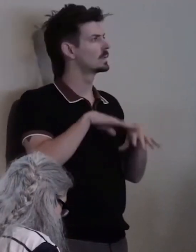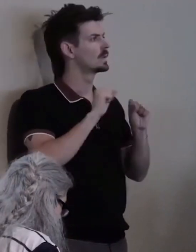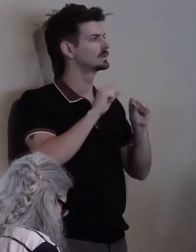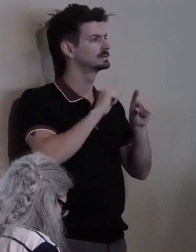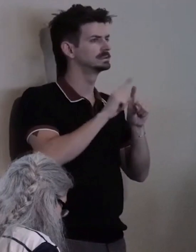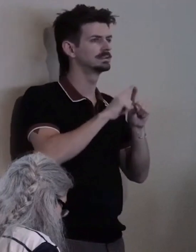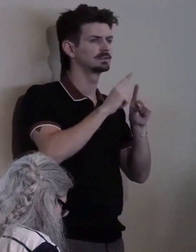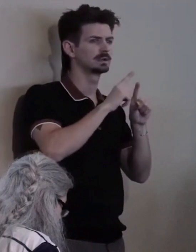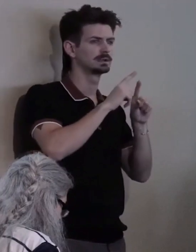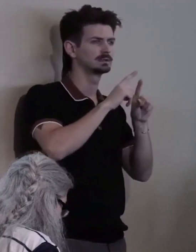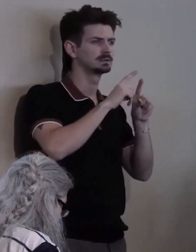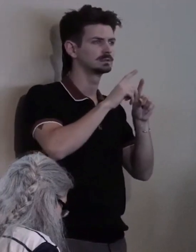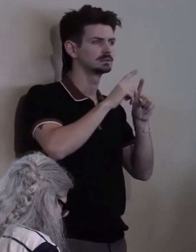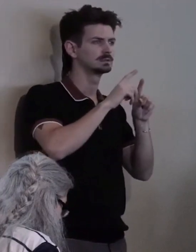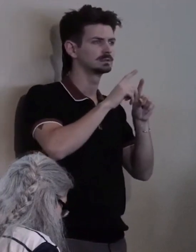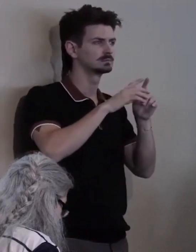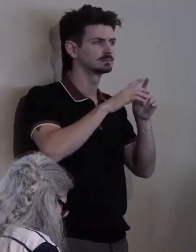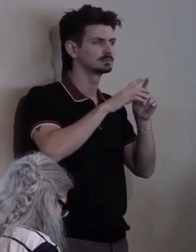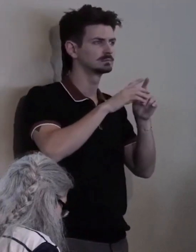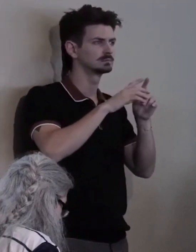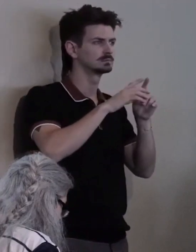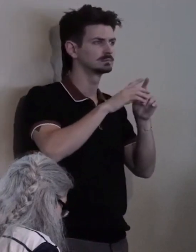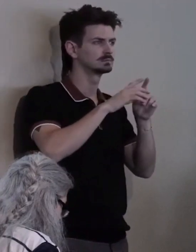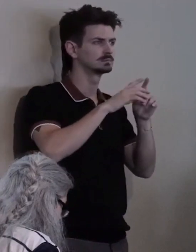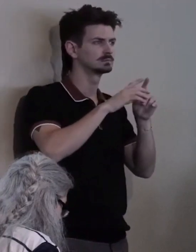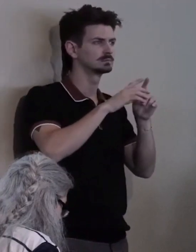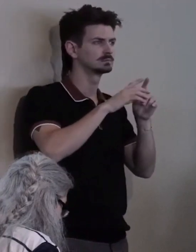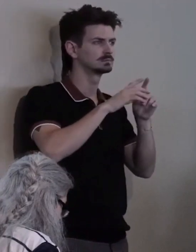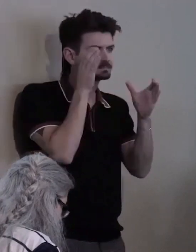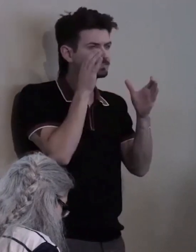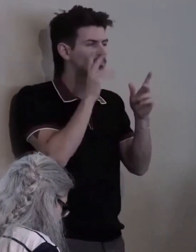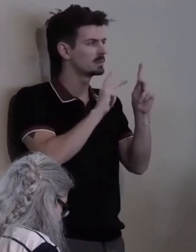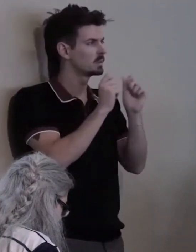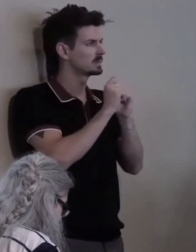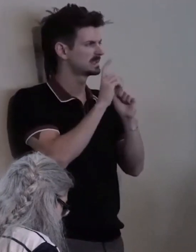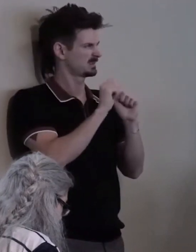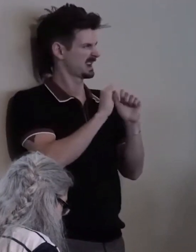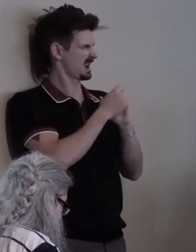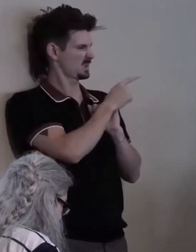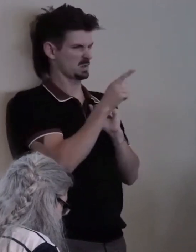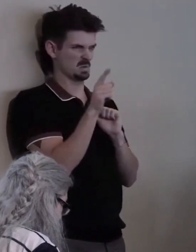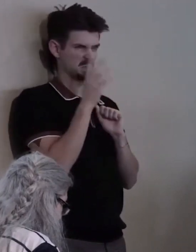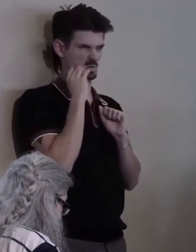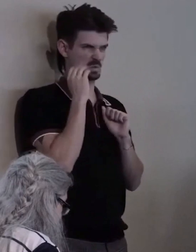on how people with disabilities were experiencing health care.